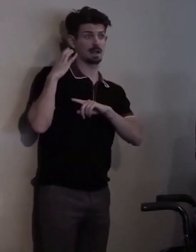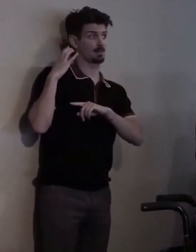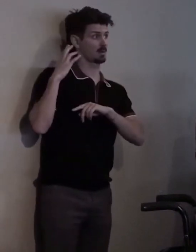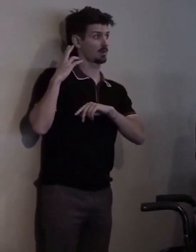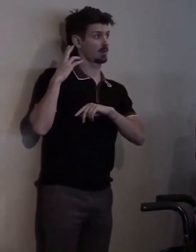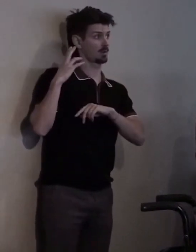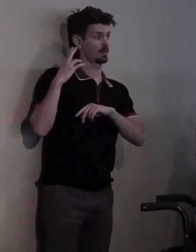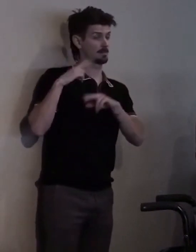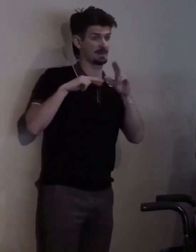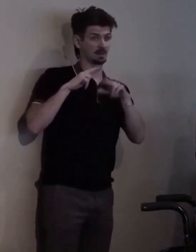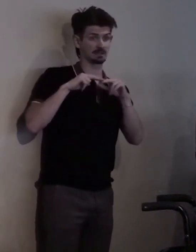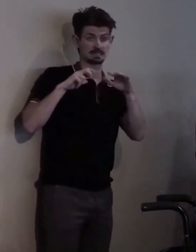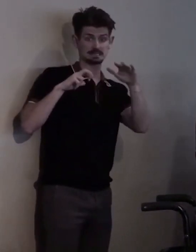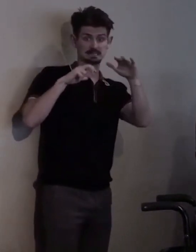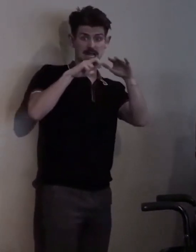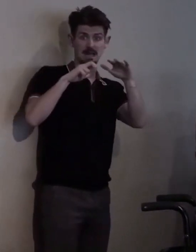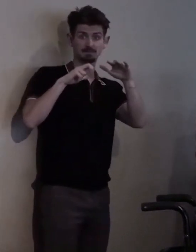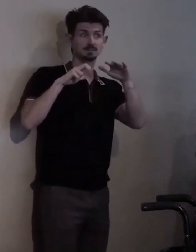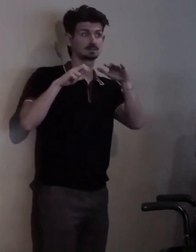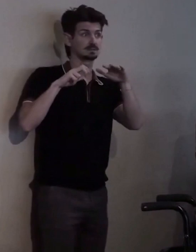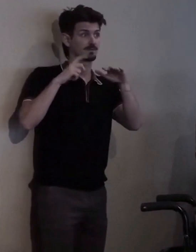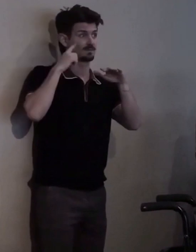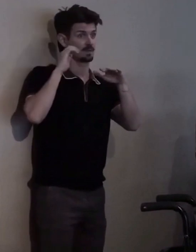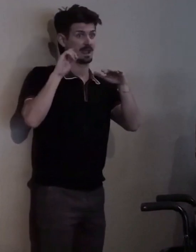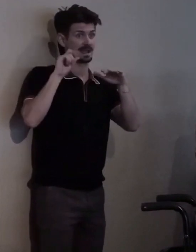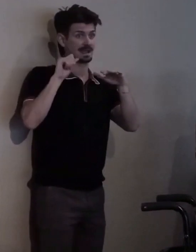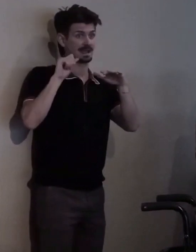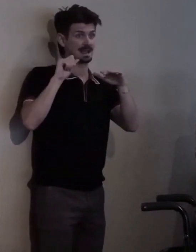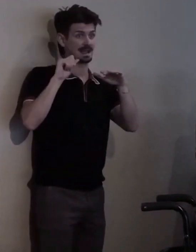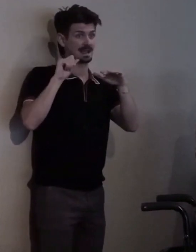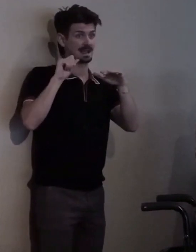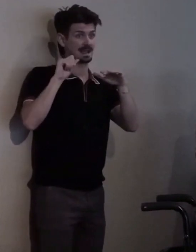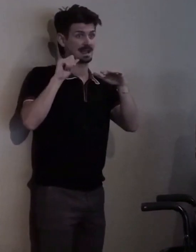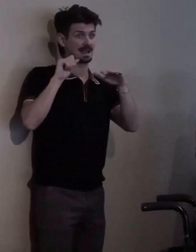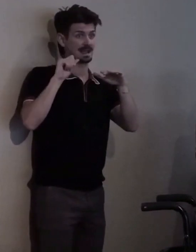I had just come back home I didn't know what that was all about.